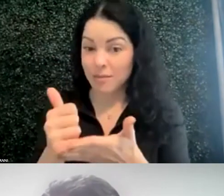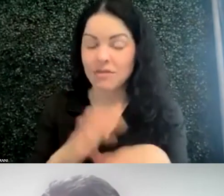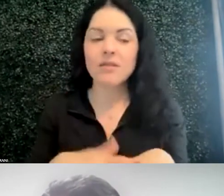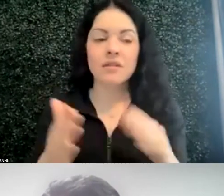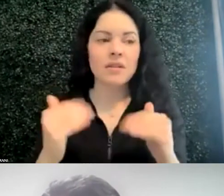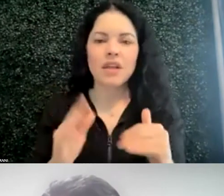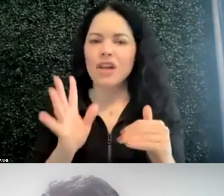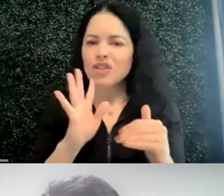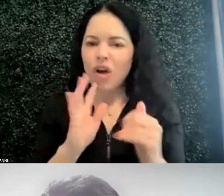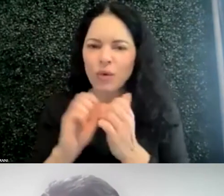about how to use Canvas.